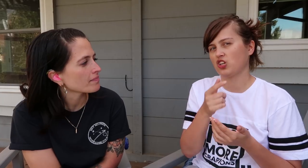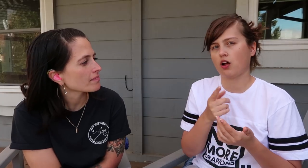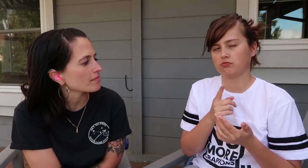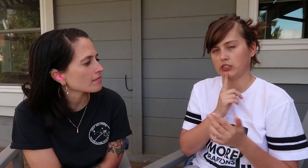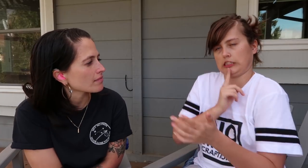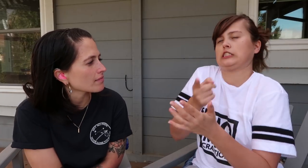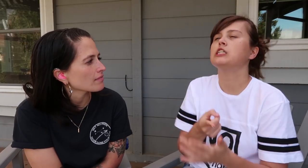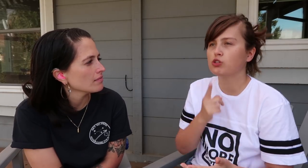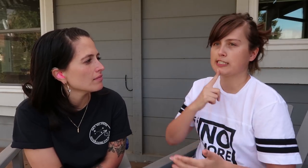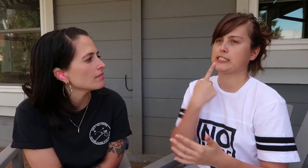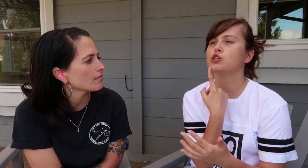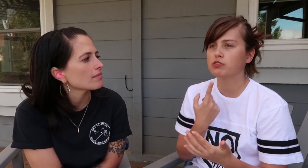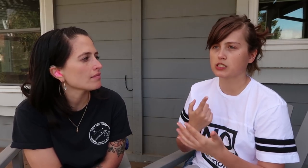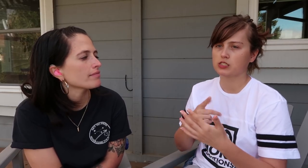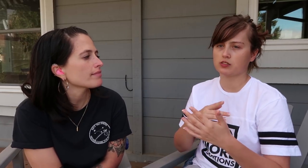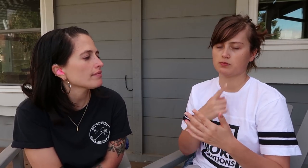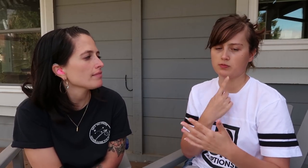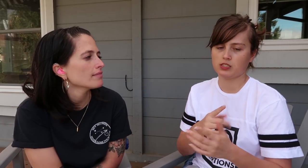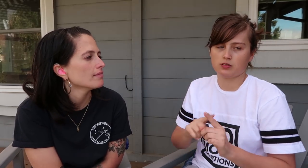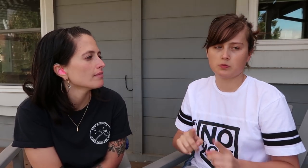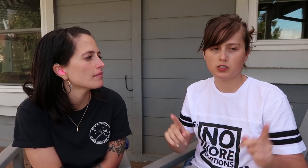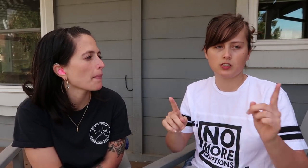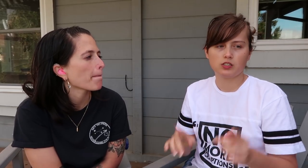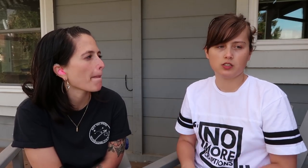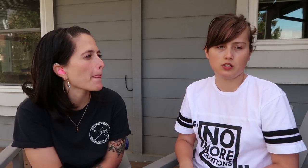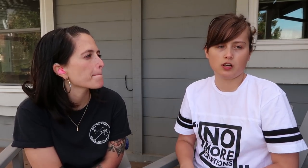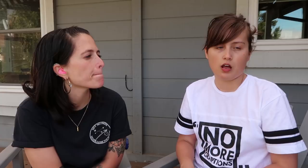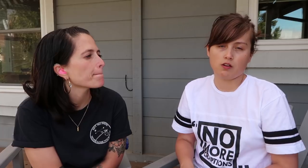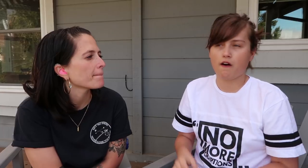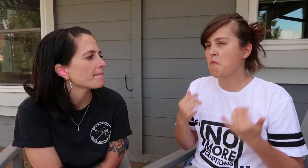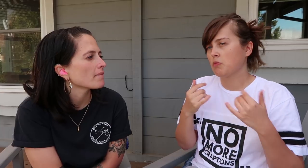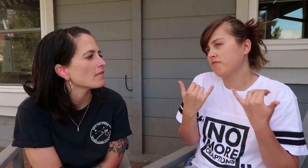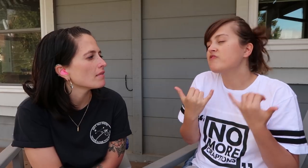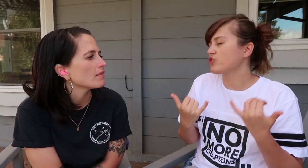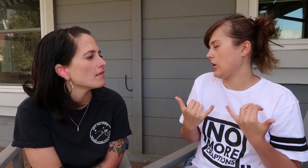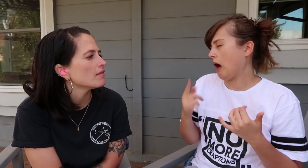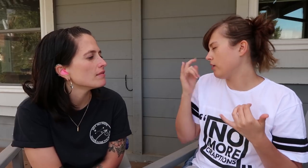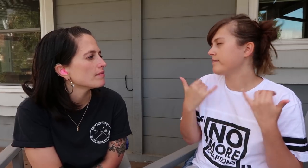It’s not a serious thing, but for now.